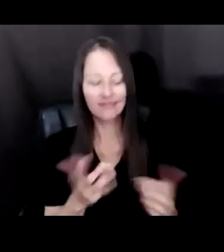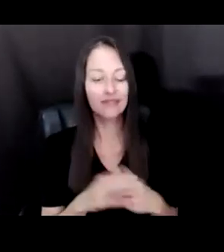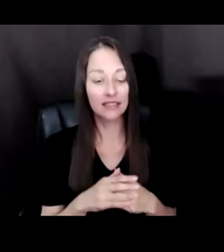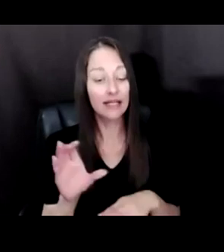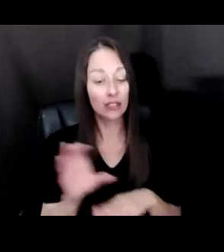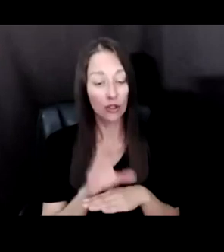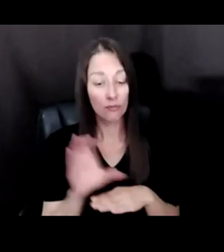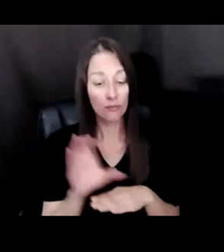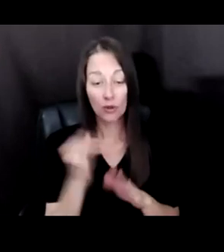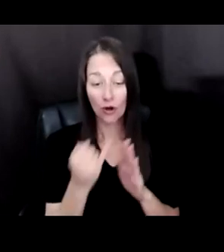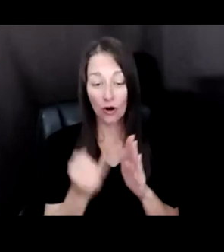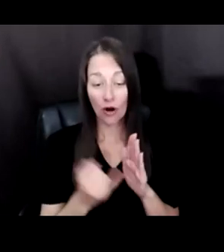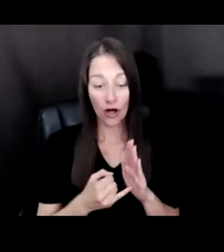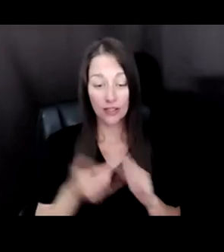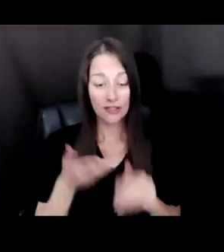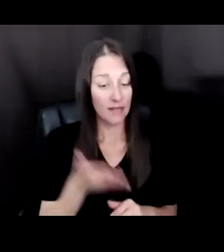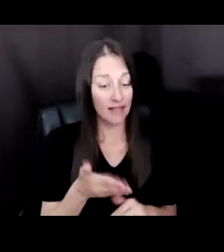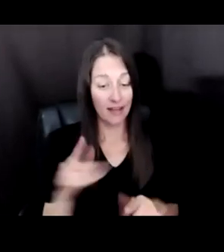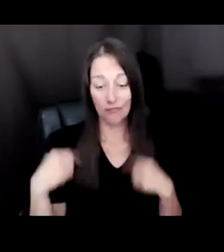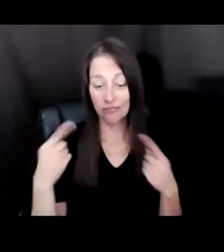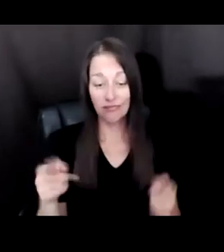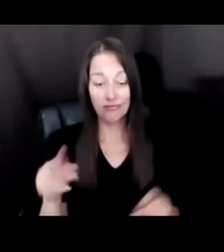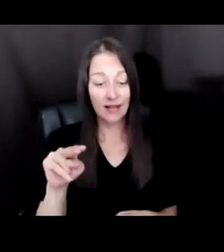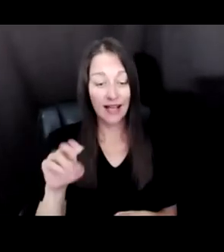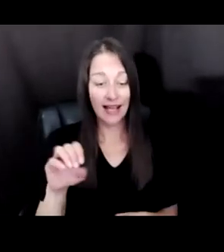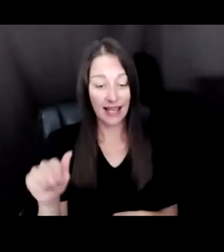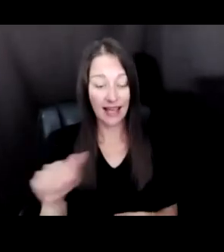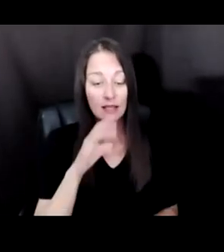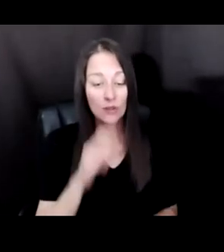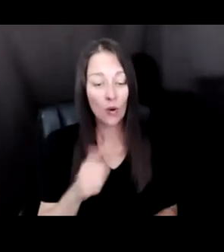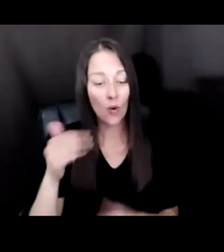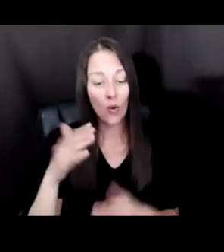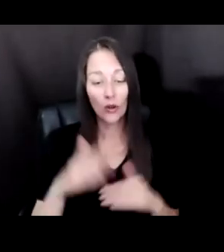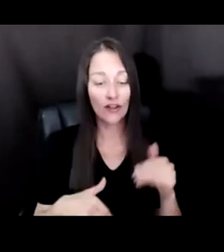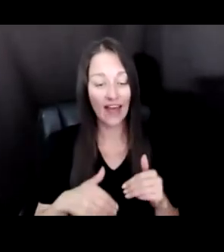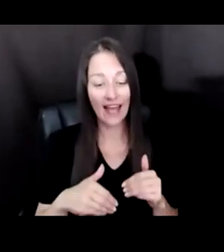FOR AS LONG AS THE NEA, SINCE THE, YOU KNOW, IT'S OLDER THAN ACRYLIC PAINT. IT'S FROM 19 YOU